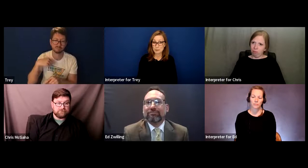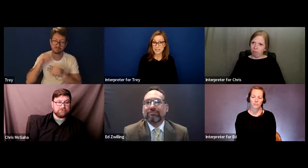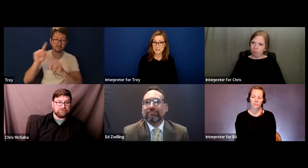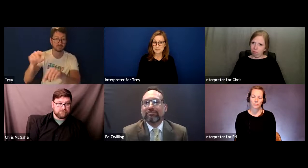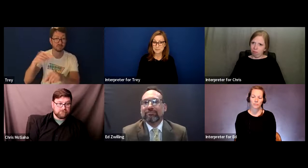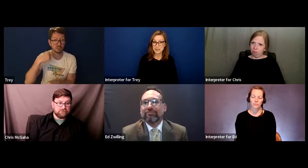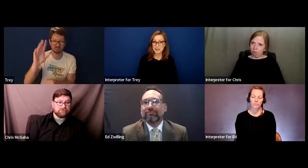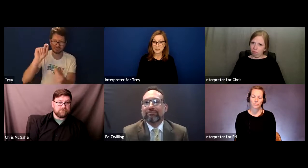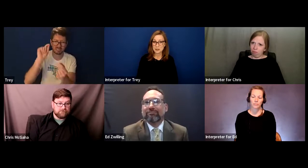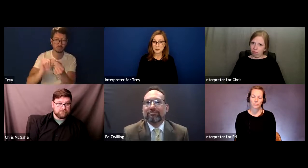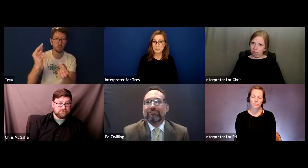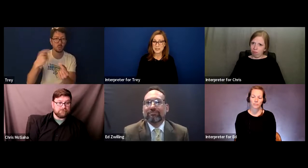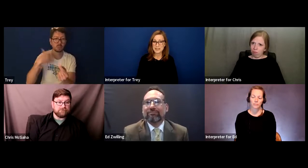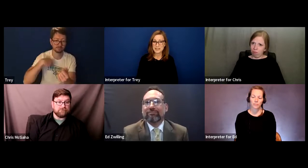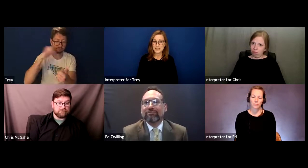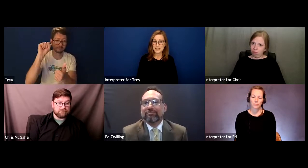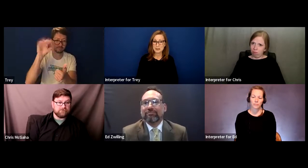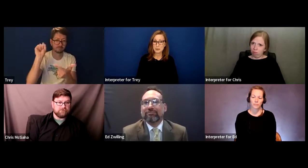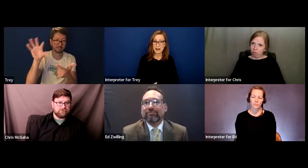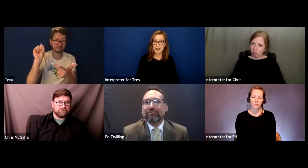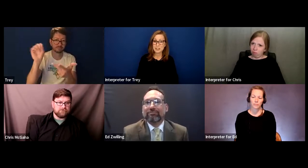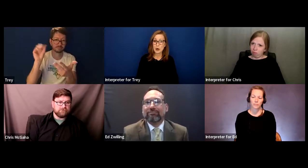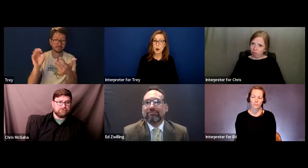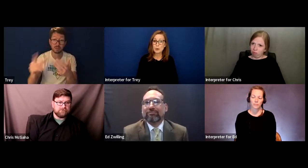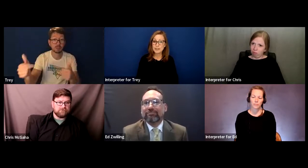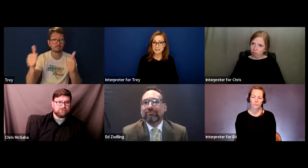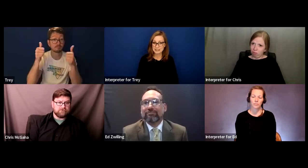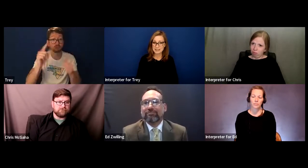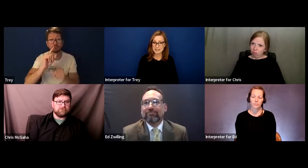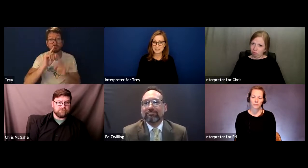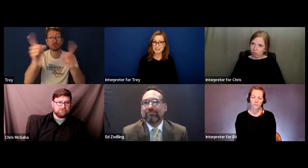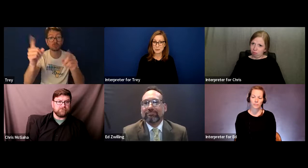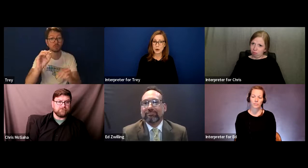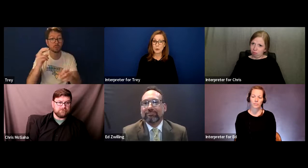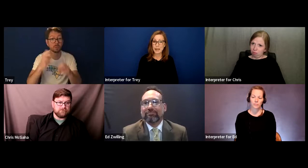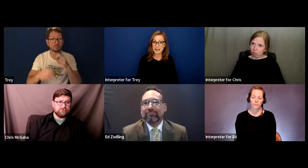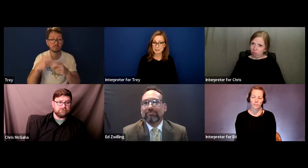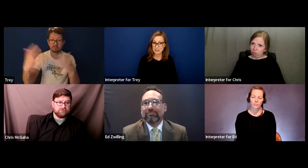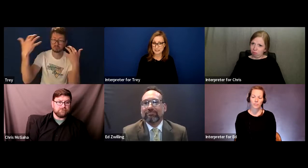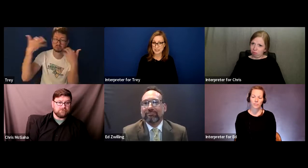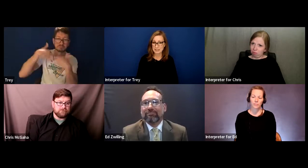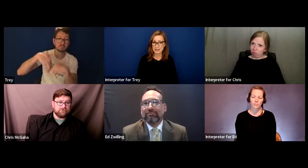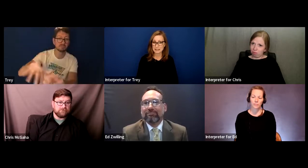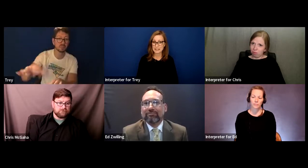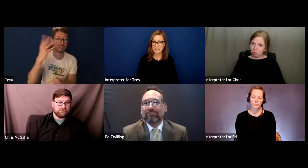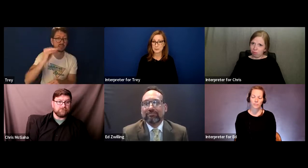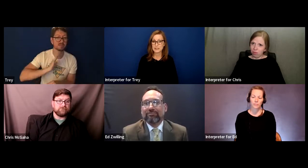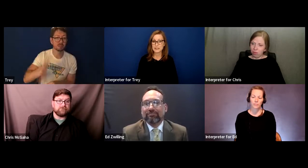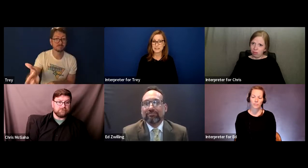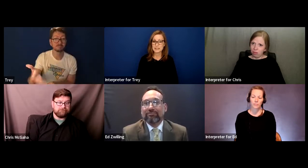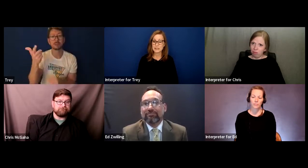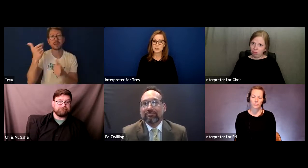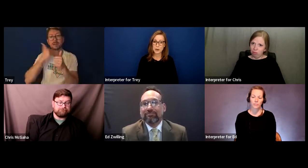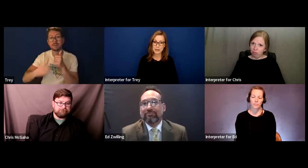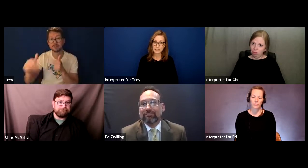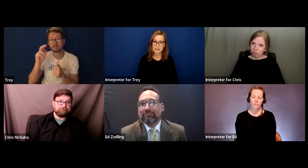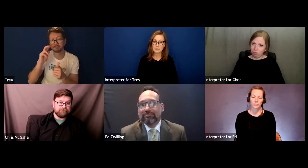me at UAB that I had to own this, my own advocacy and accessibility, to take it upon myself